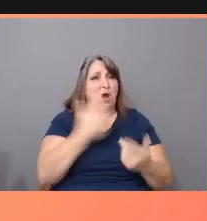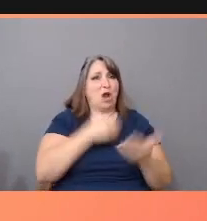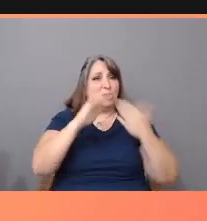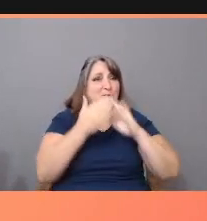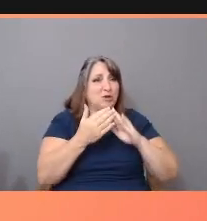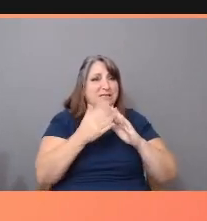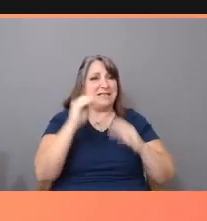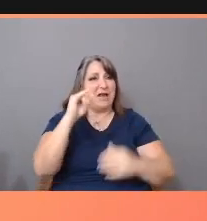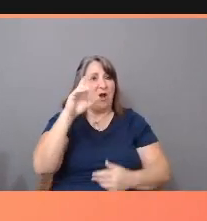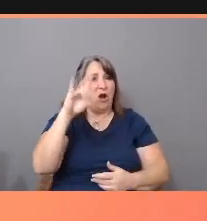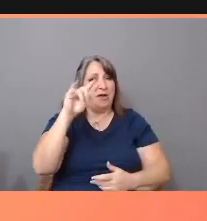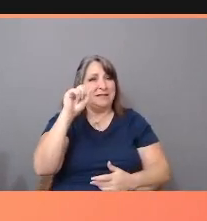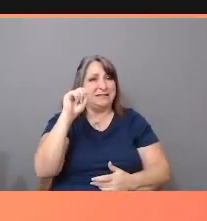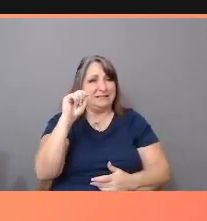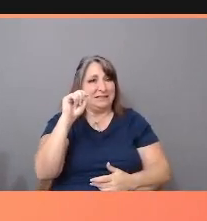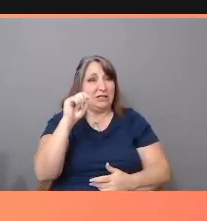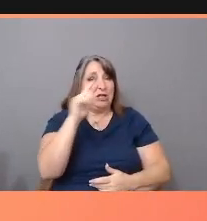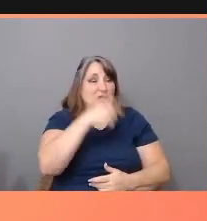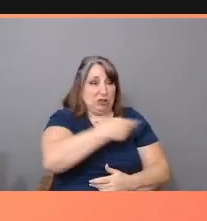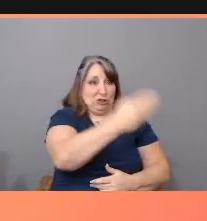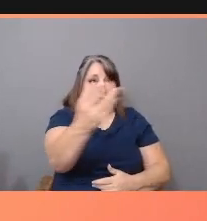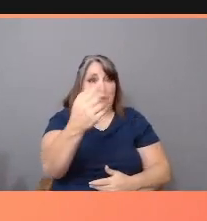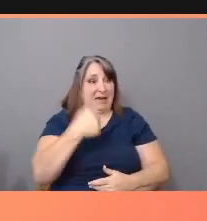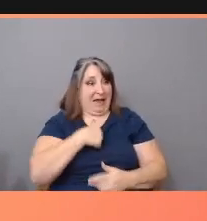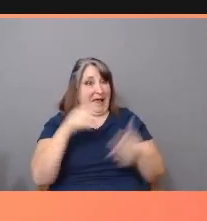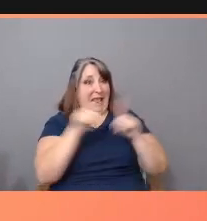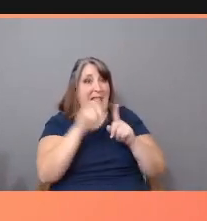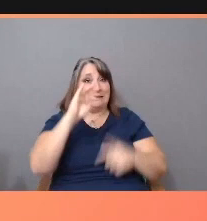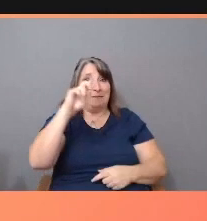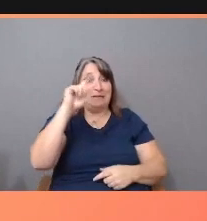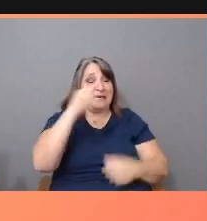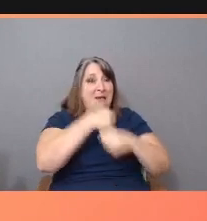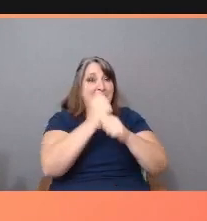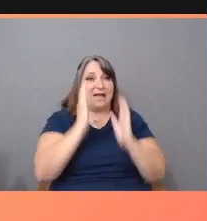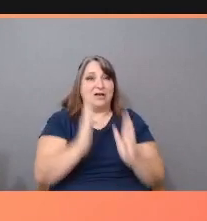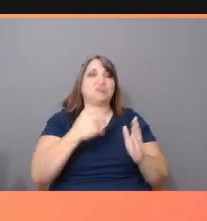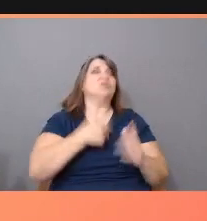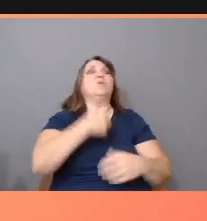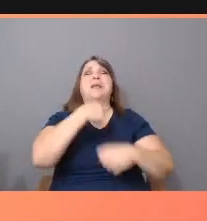You and I, as media makers, we conjure reality for others.